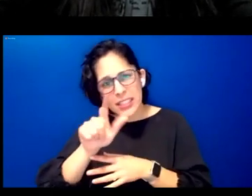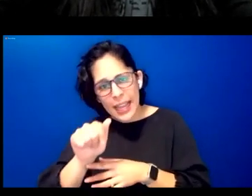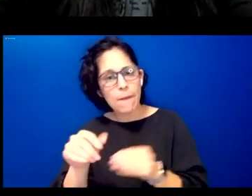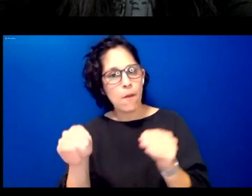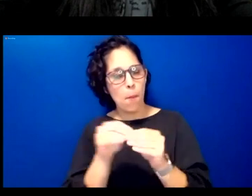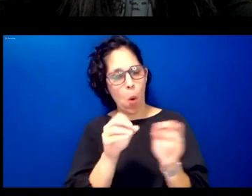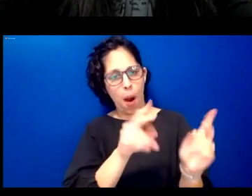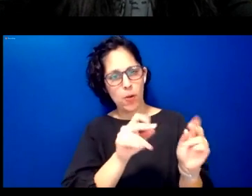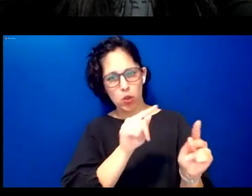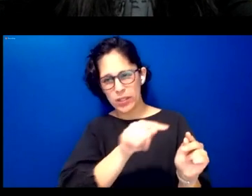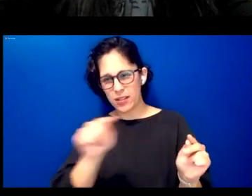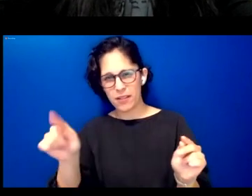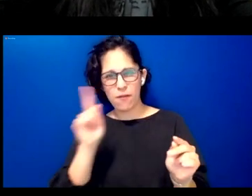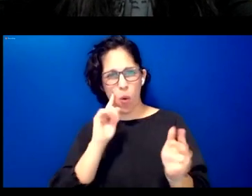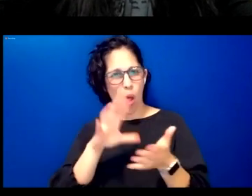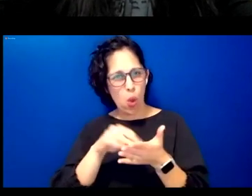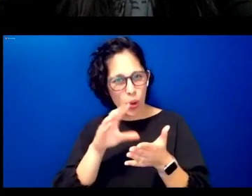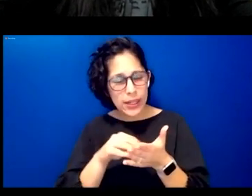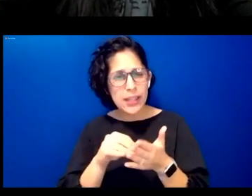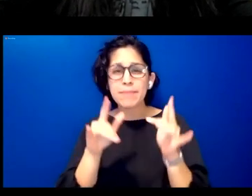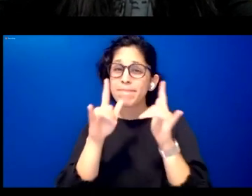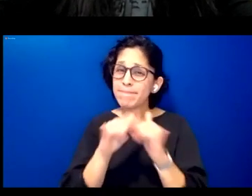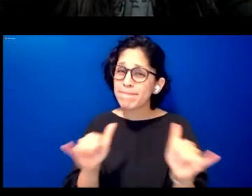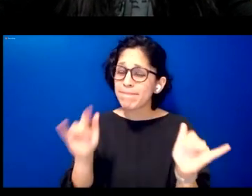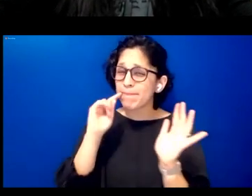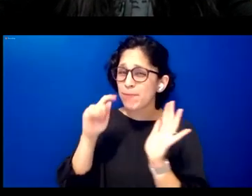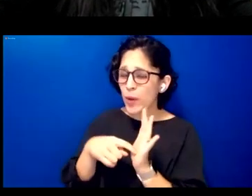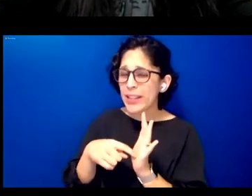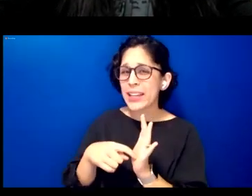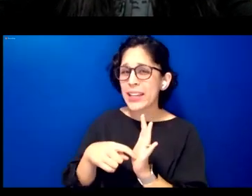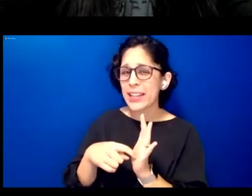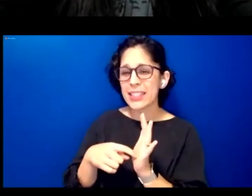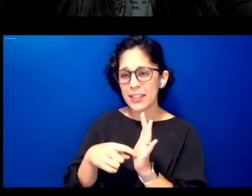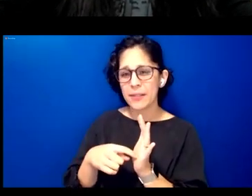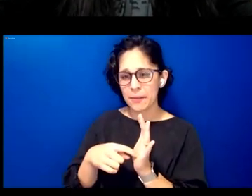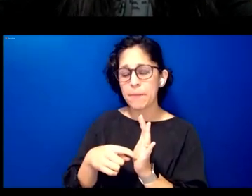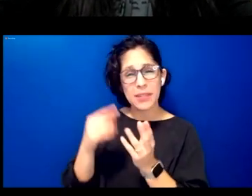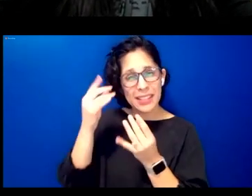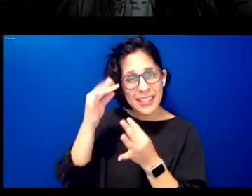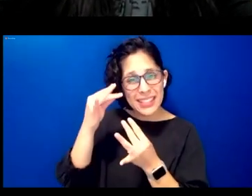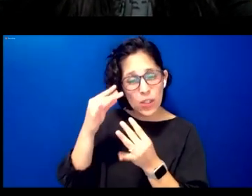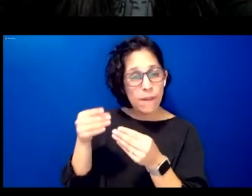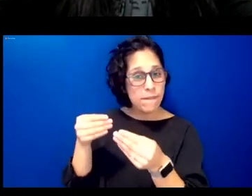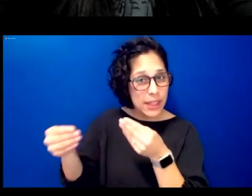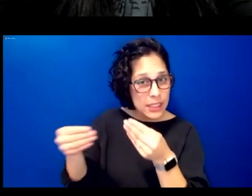for learning while also recognizing that we need to consider flexibility adaptability